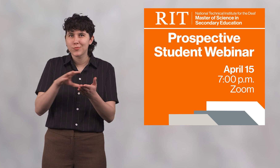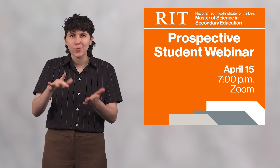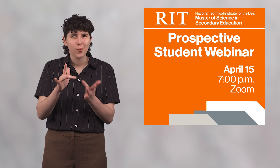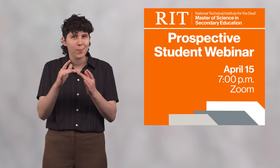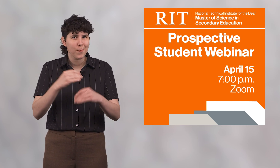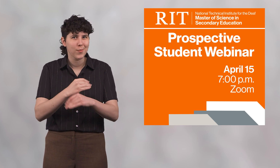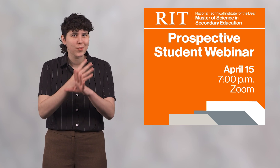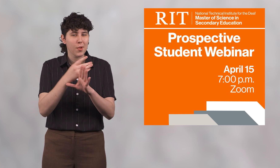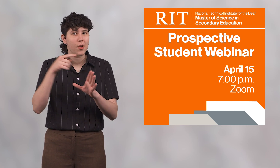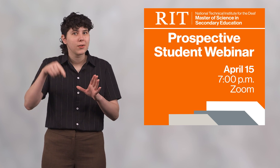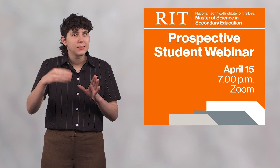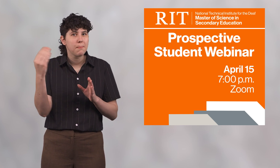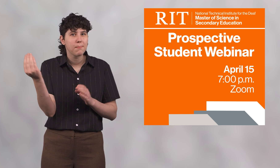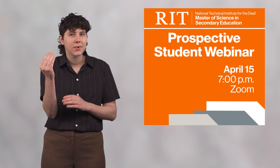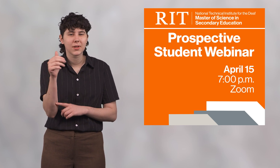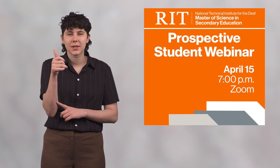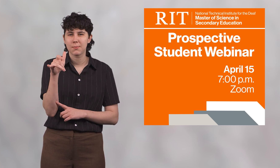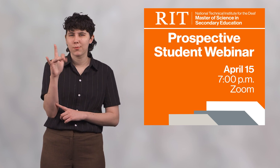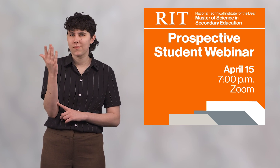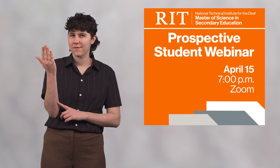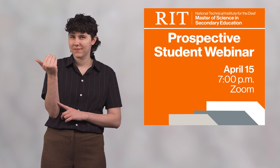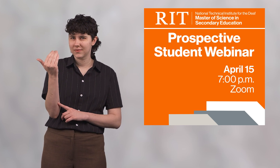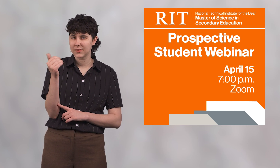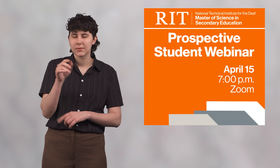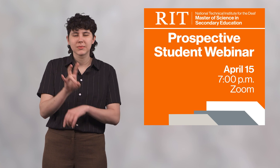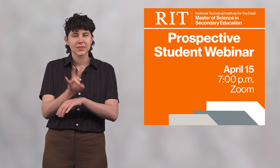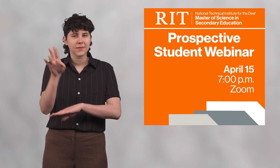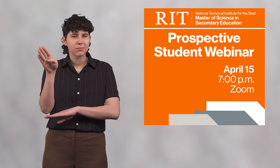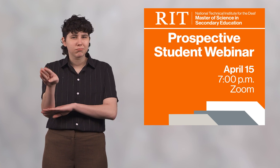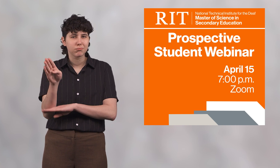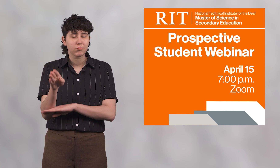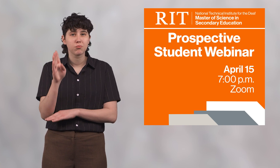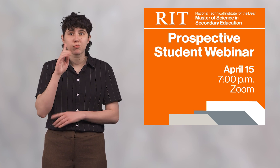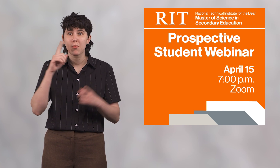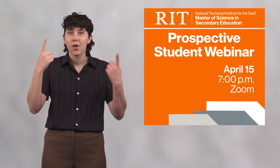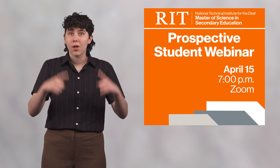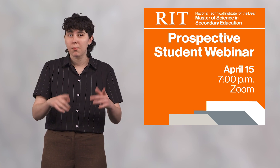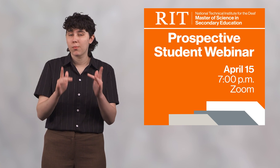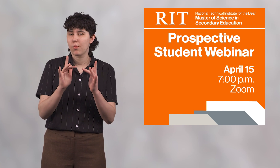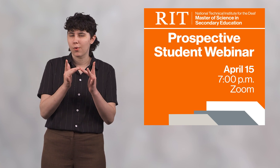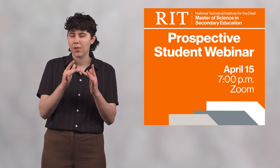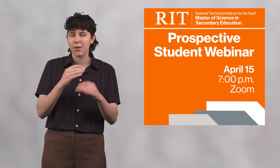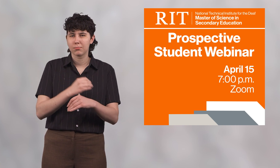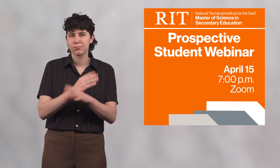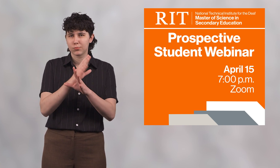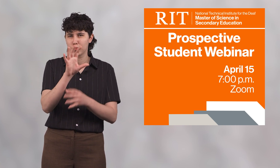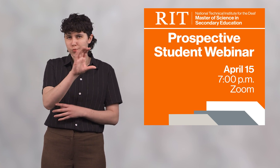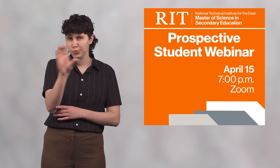don't miss the MSSE Prospective Student Webinar on Monday, April 15, at 7 p.m.